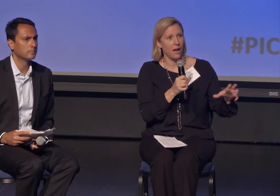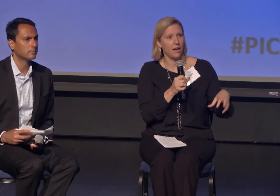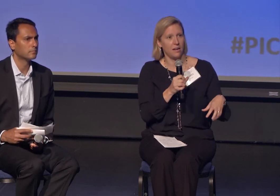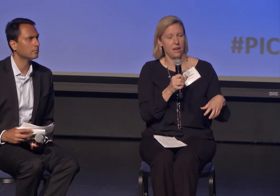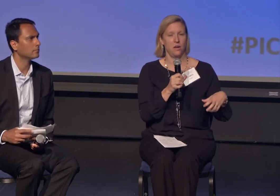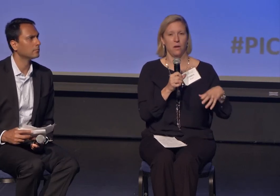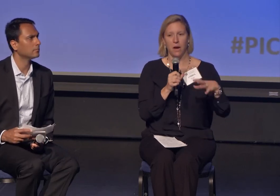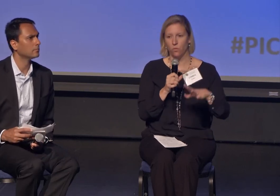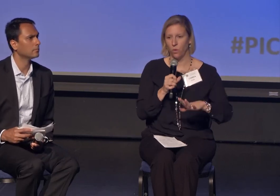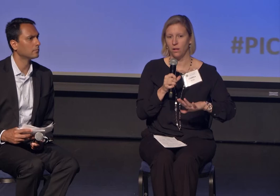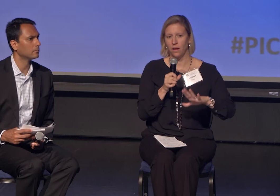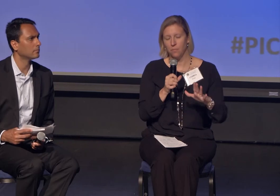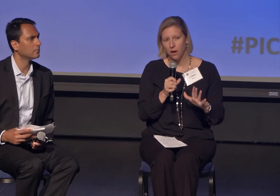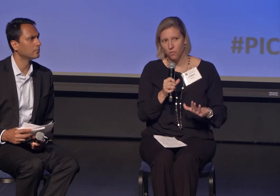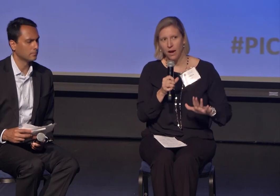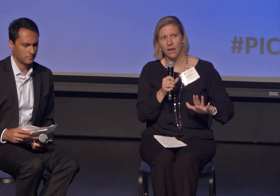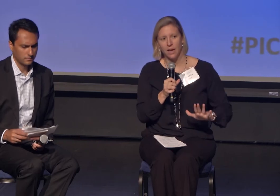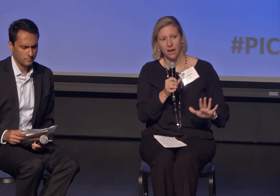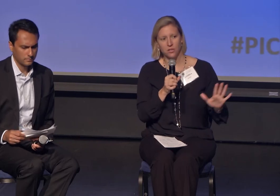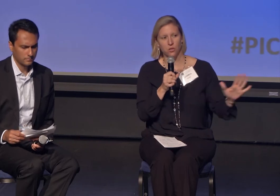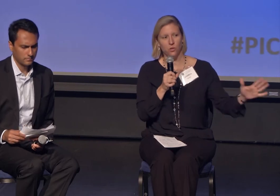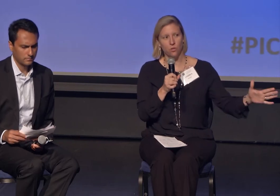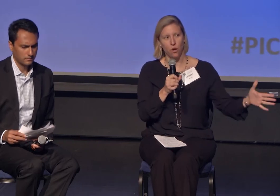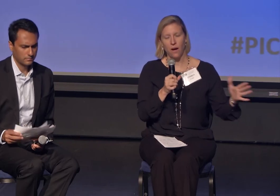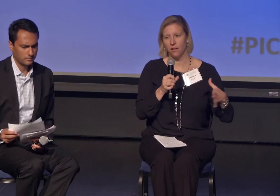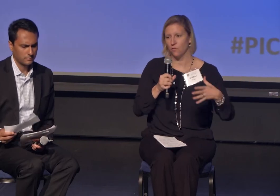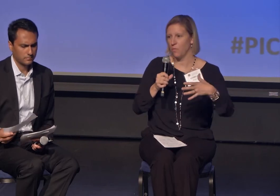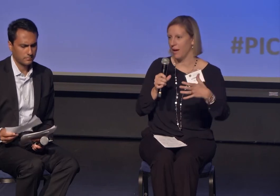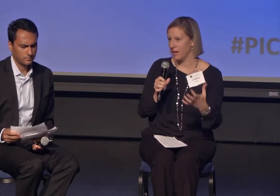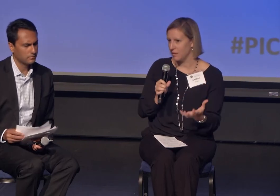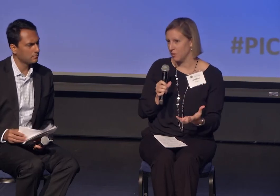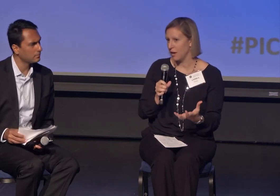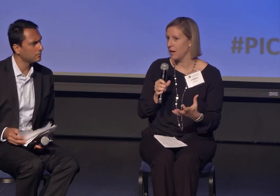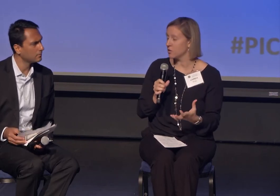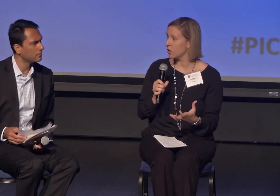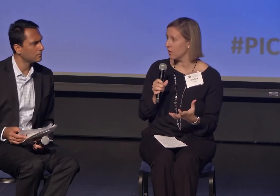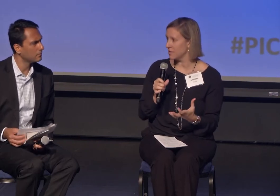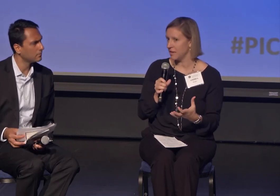I'm not ready yet to go out of my kind of current space